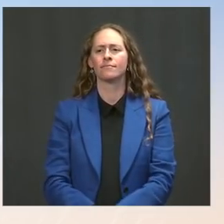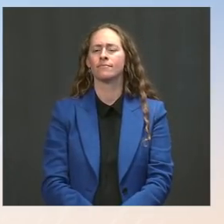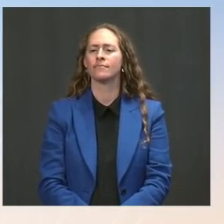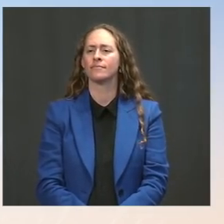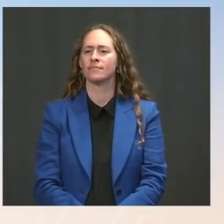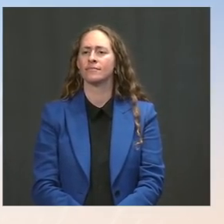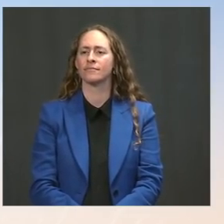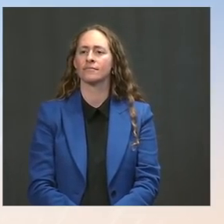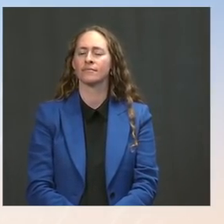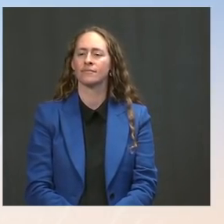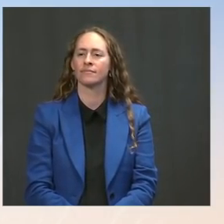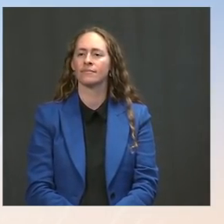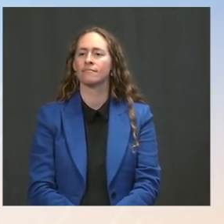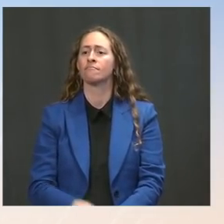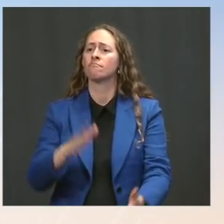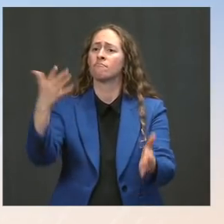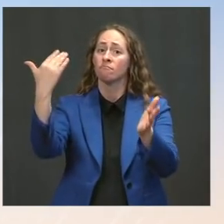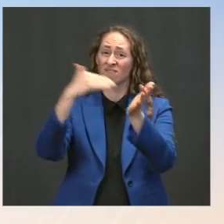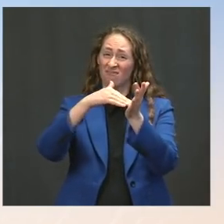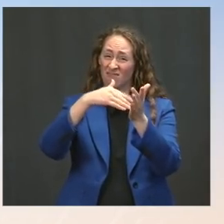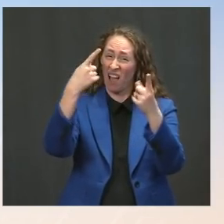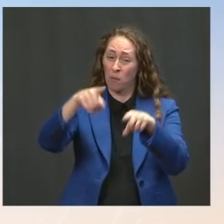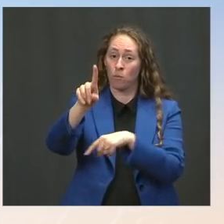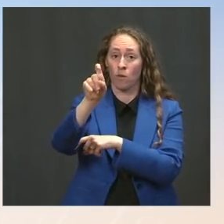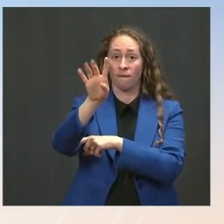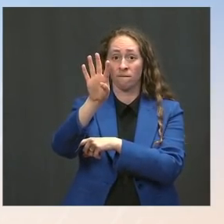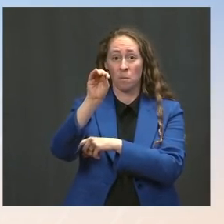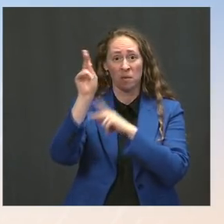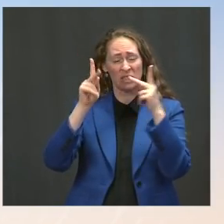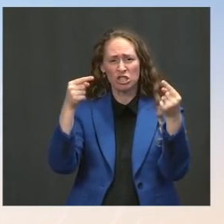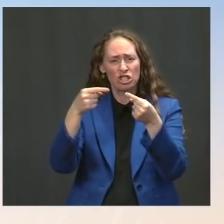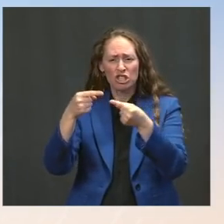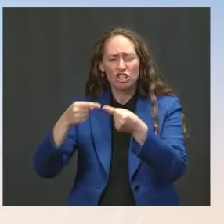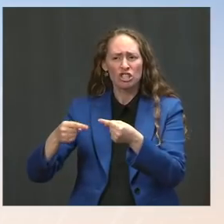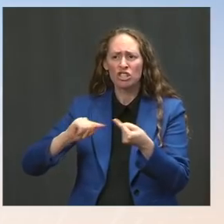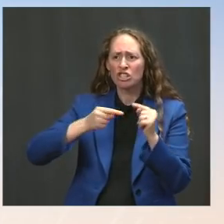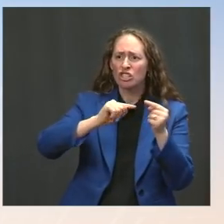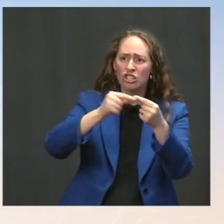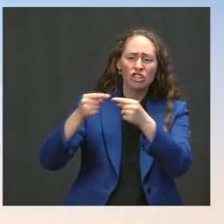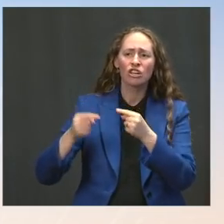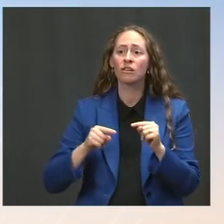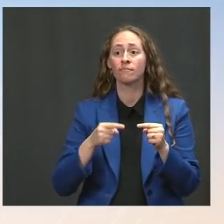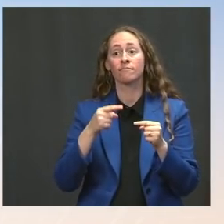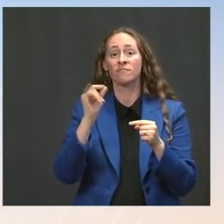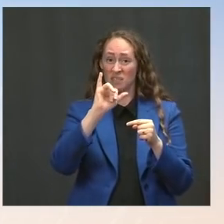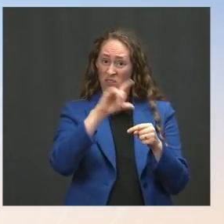were injured that day -- enforcement officers -- 100 law enforcement officers were injured that day,